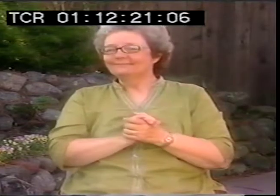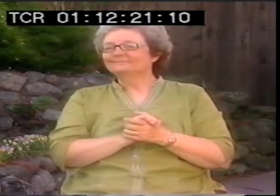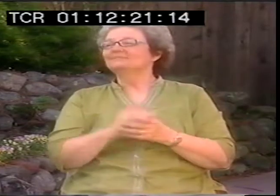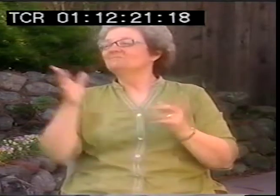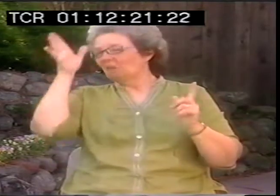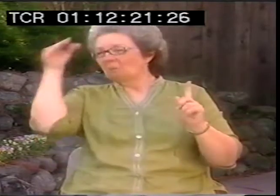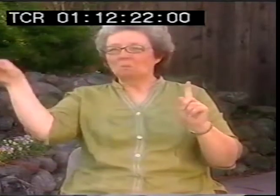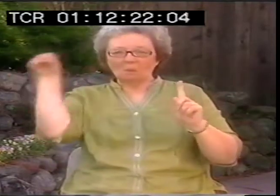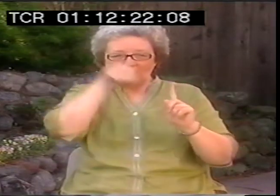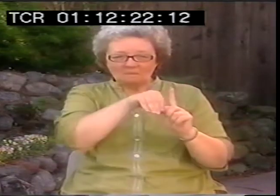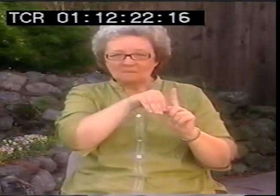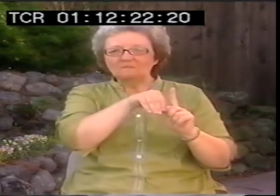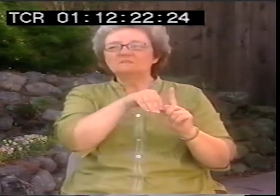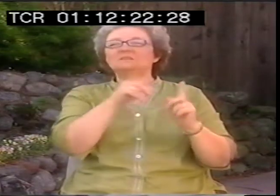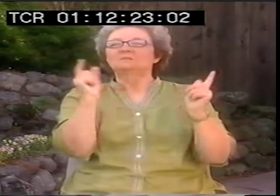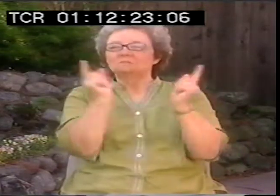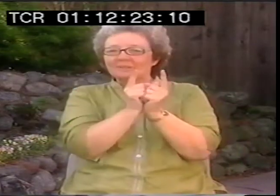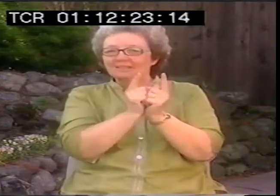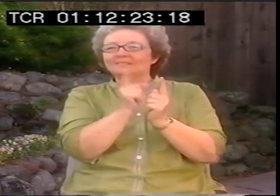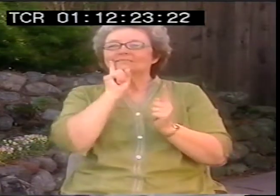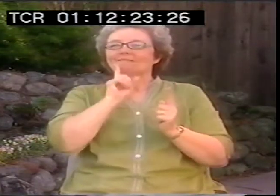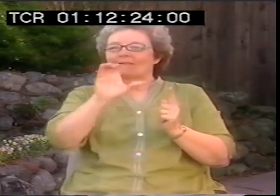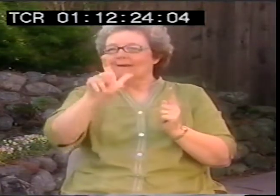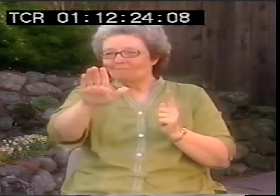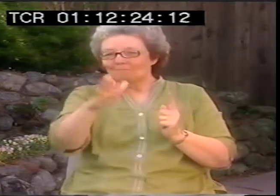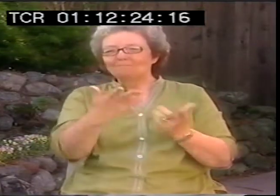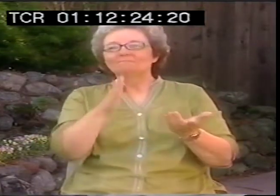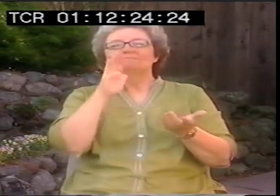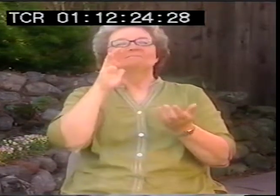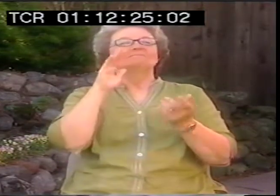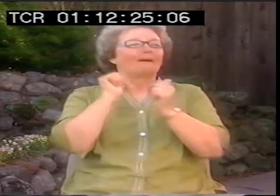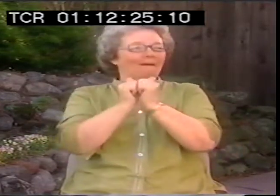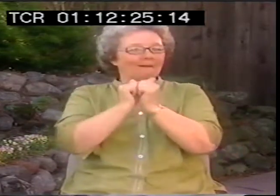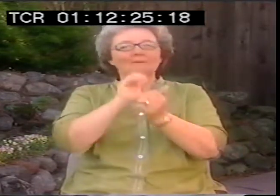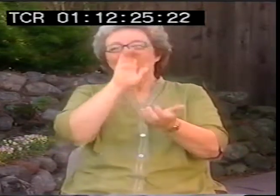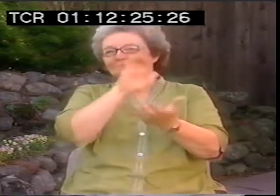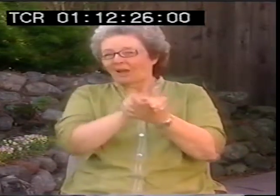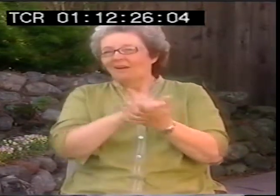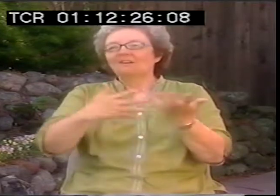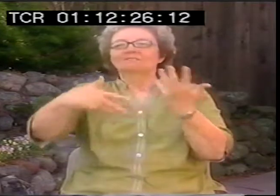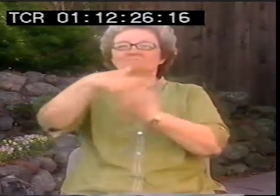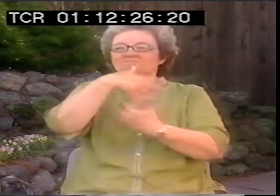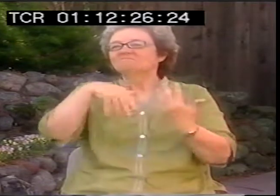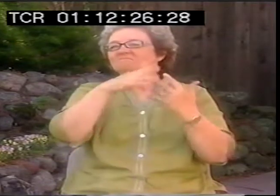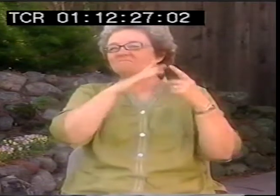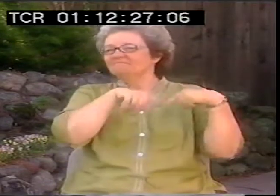My dad moved to the area, met my mom at the deaf club. They fell in love, married and been together ever.